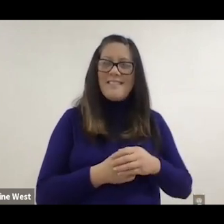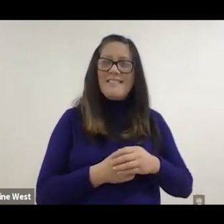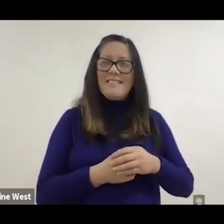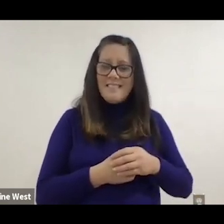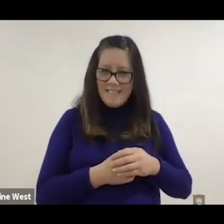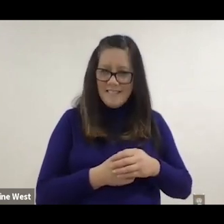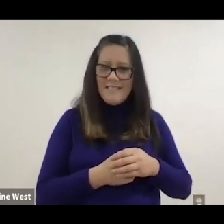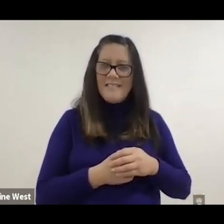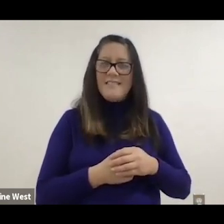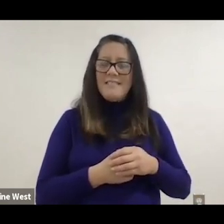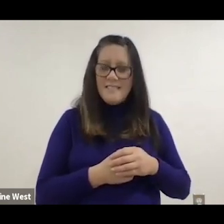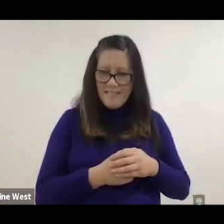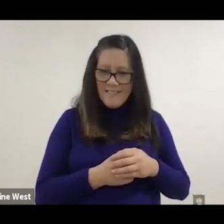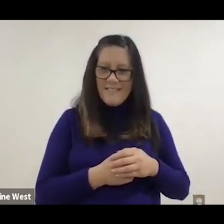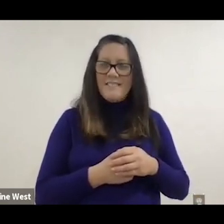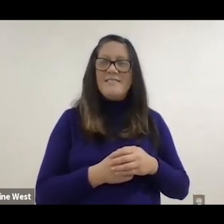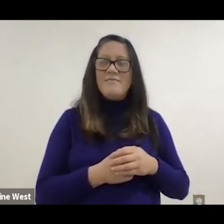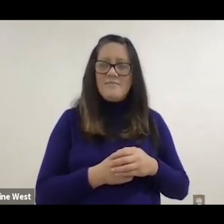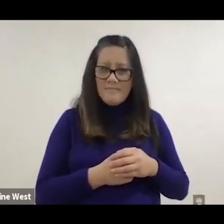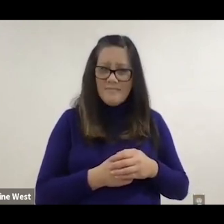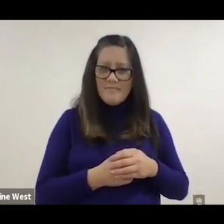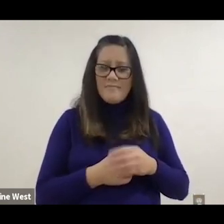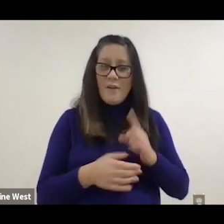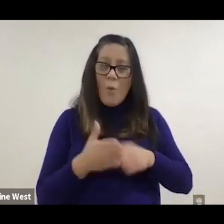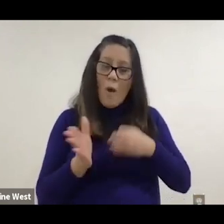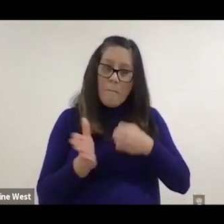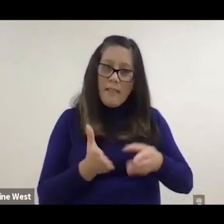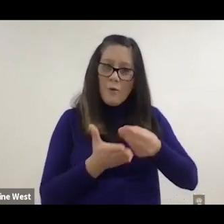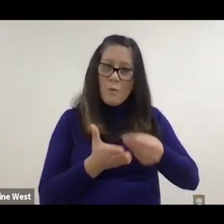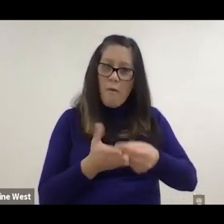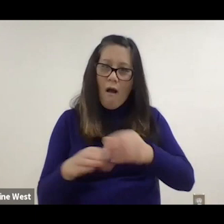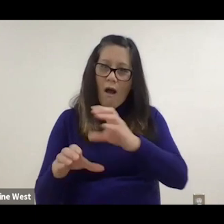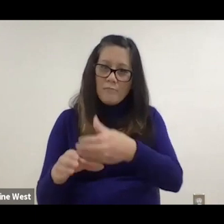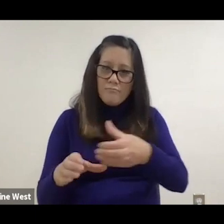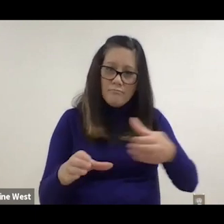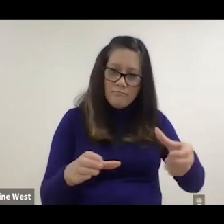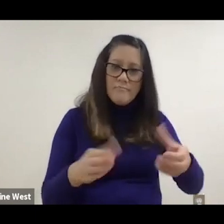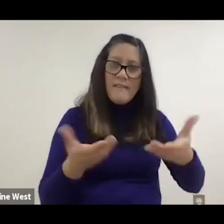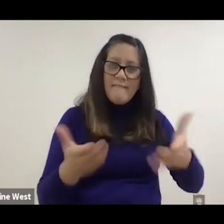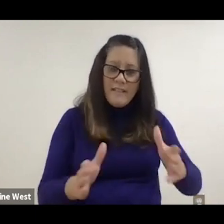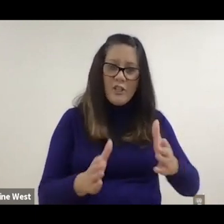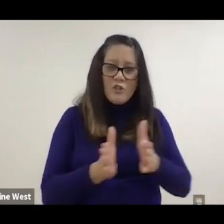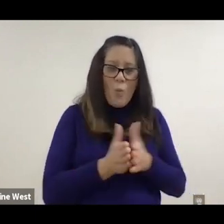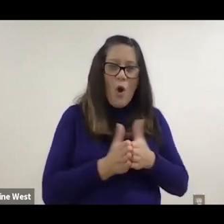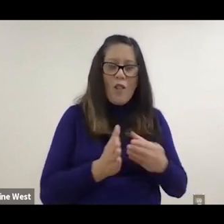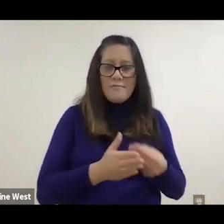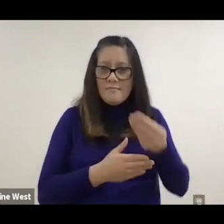and then give the wallet. But when we did that, people got free stuff. They were like Oh no, no, no,